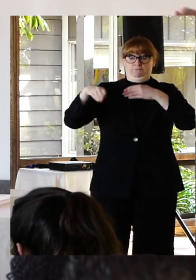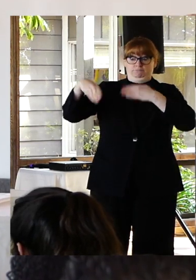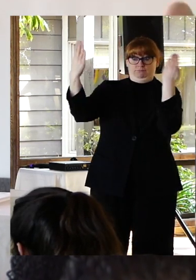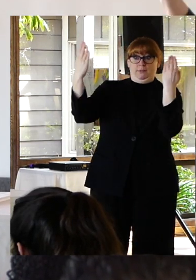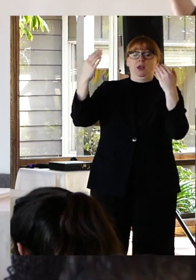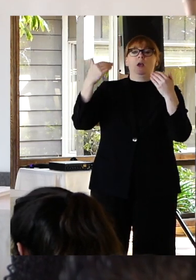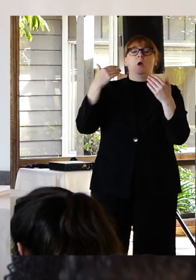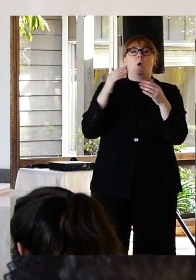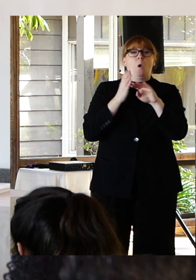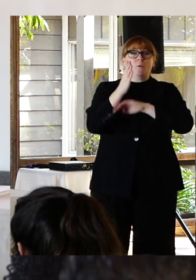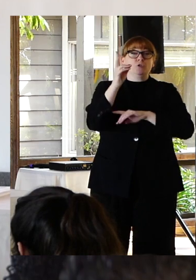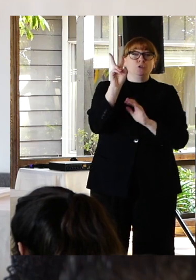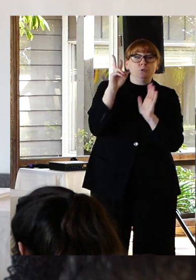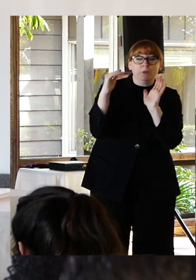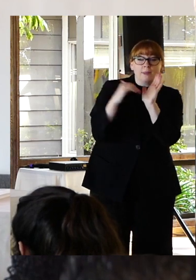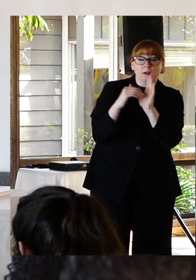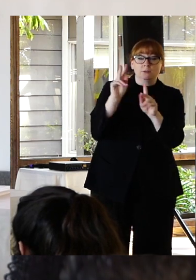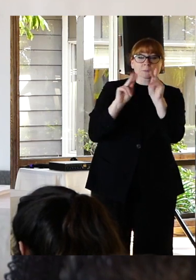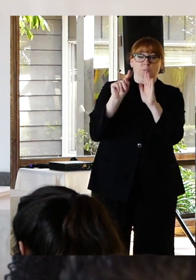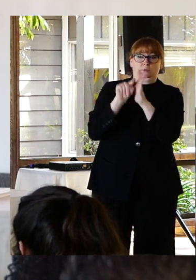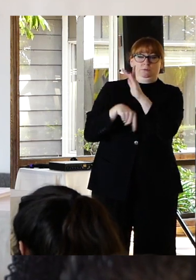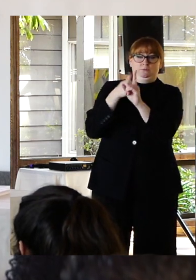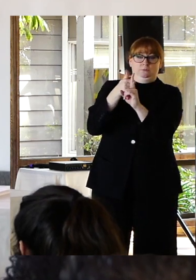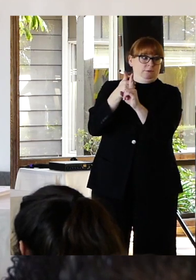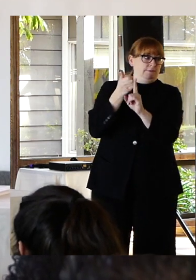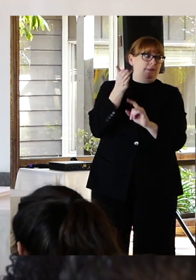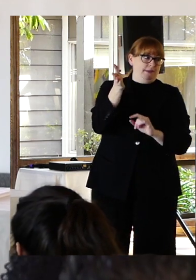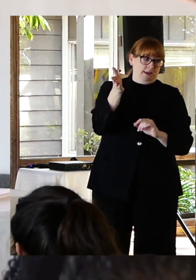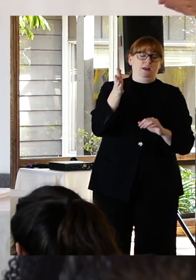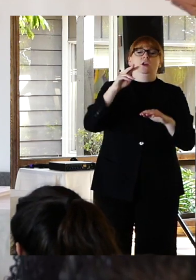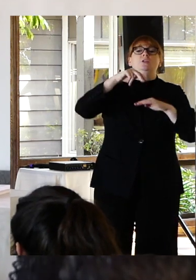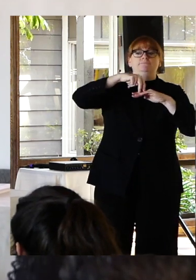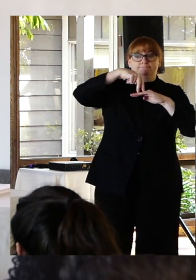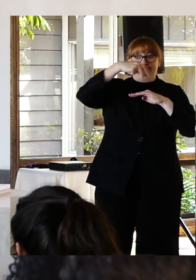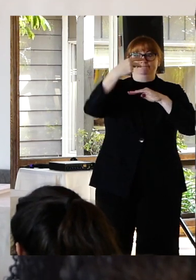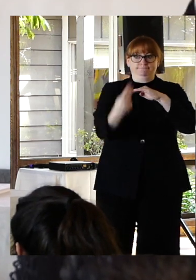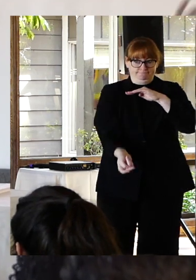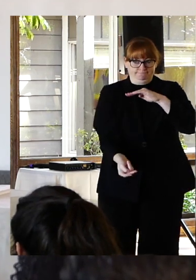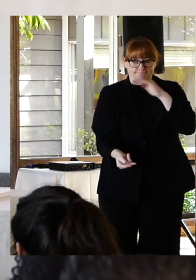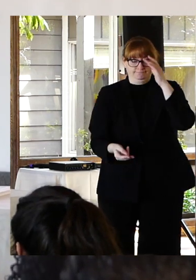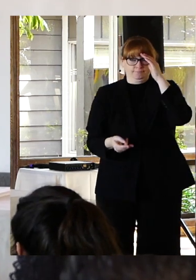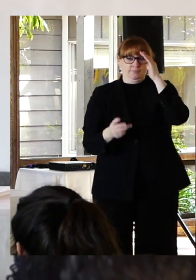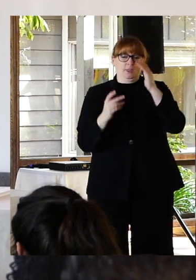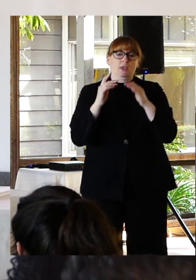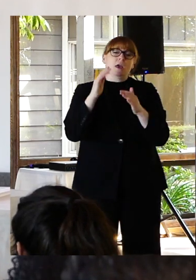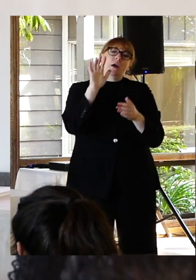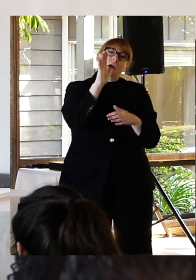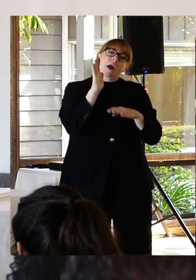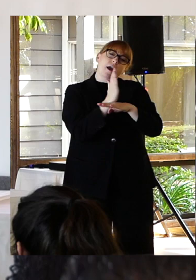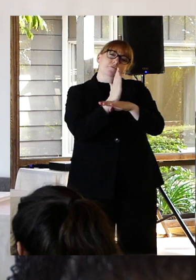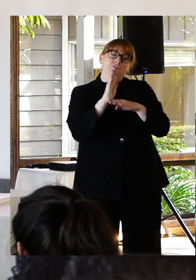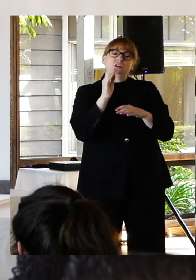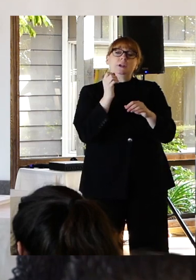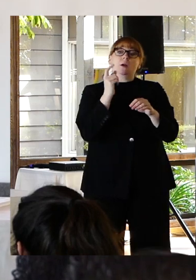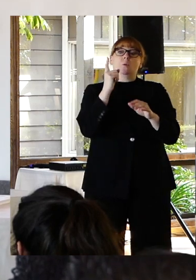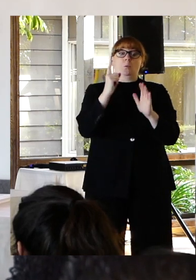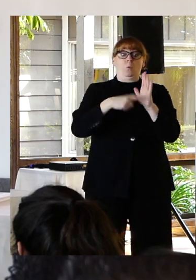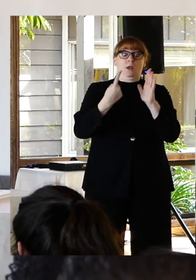to suicide there. That's an average of one every 10 days or so. Only 2